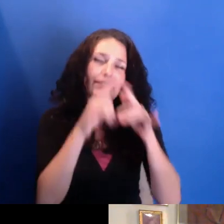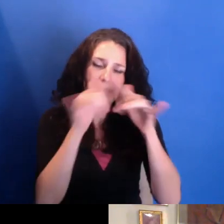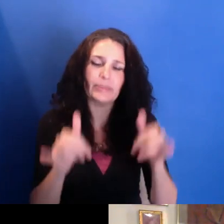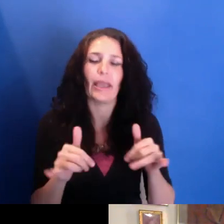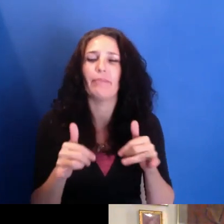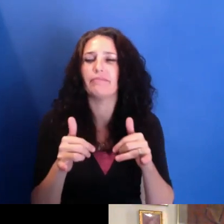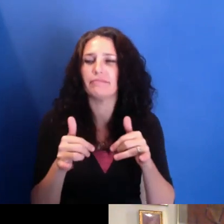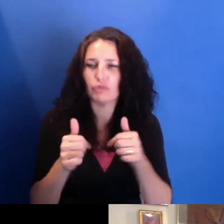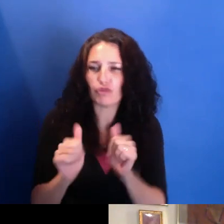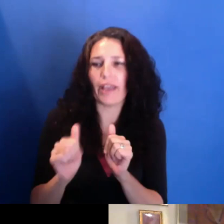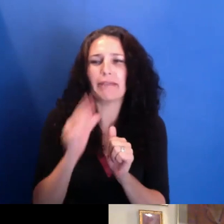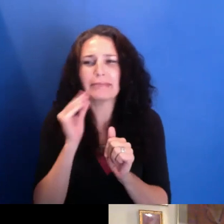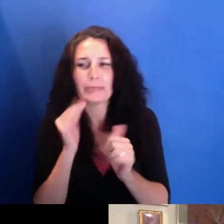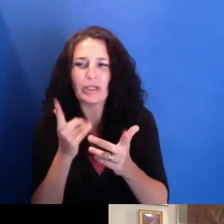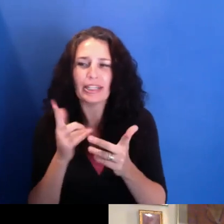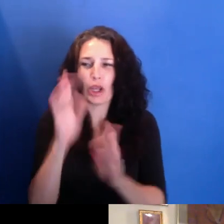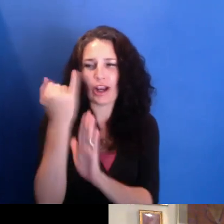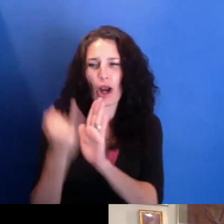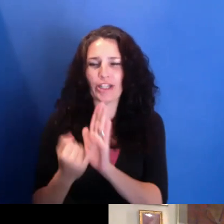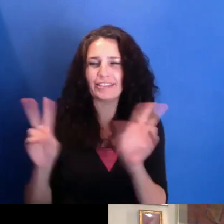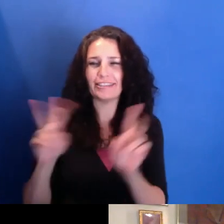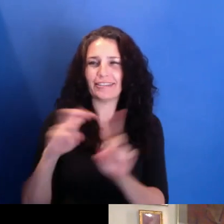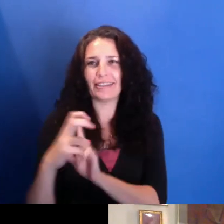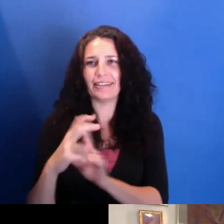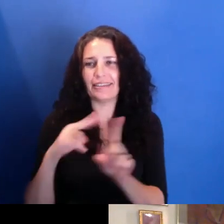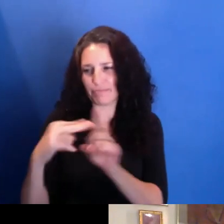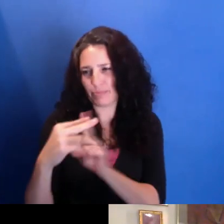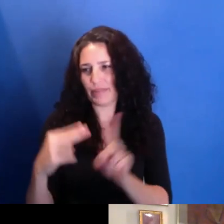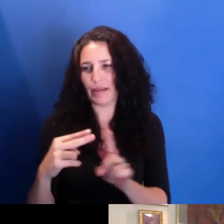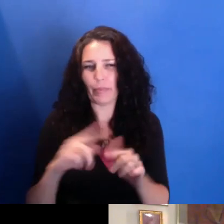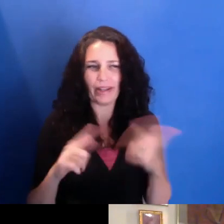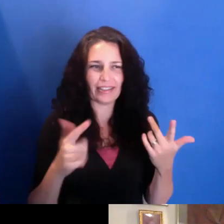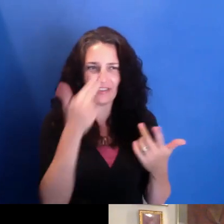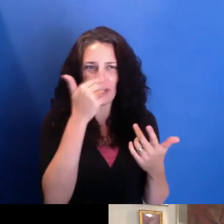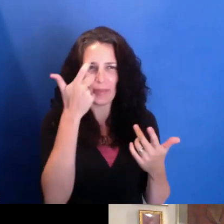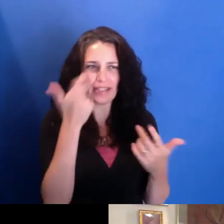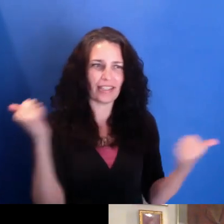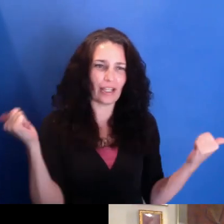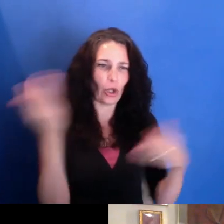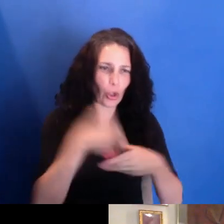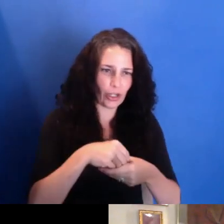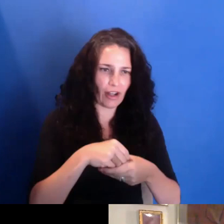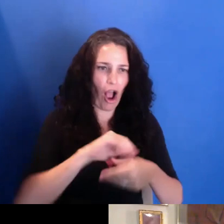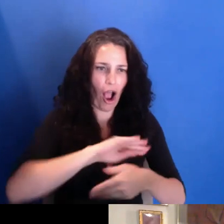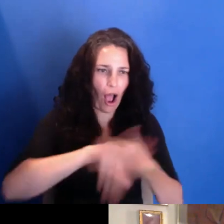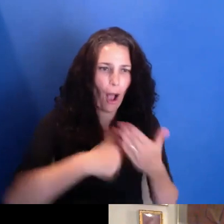But I guess for me, including all of my names now, it just has a lot to do with them because all